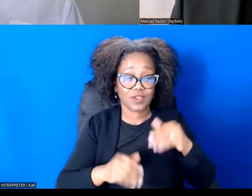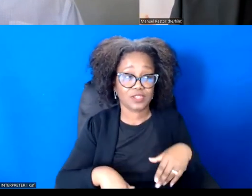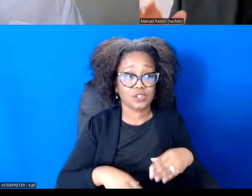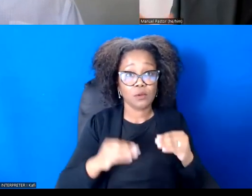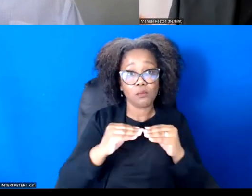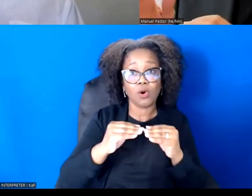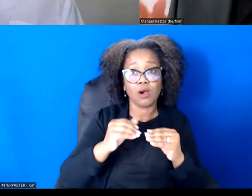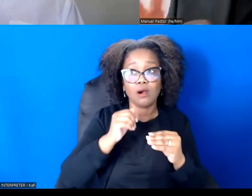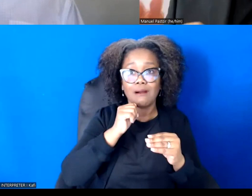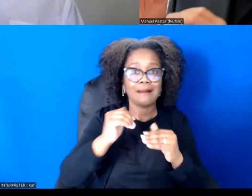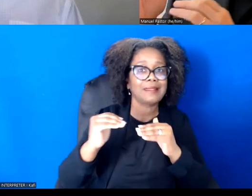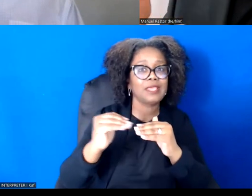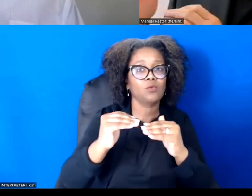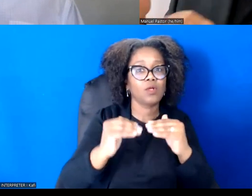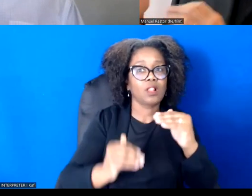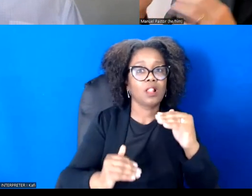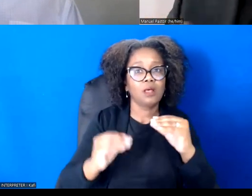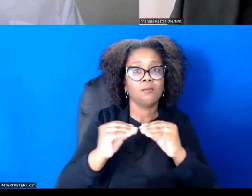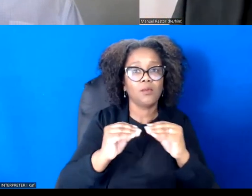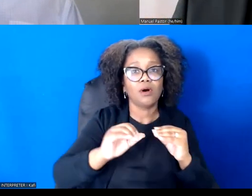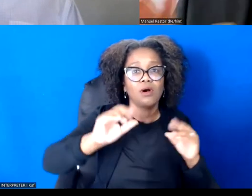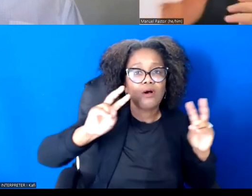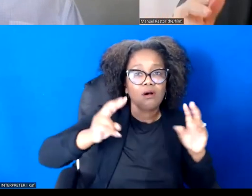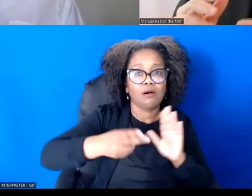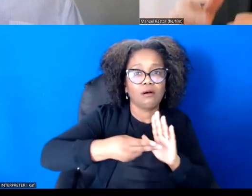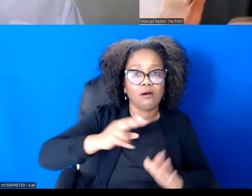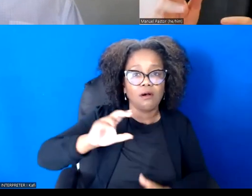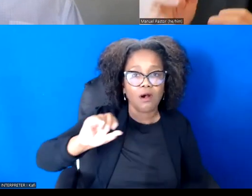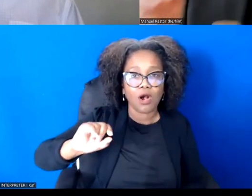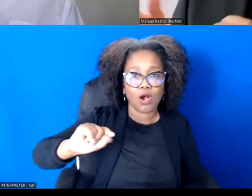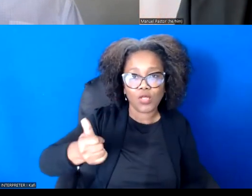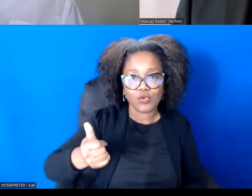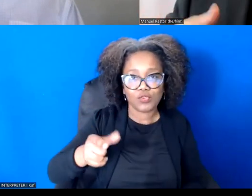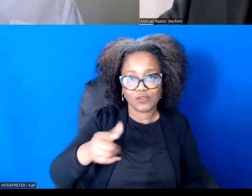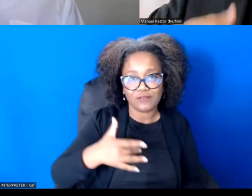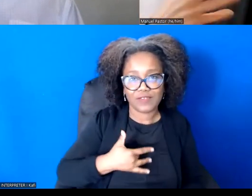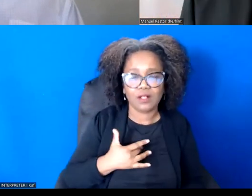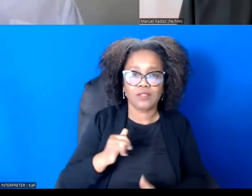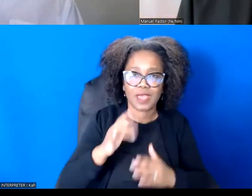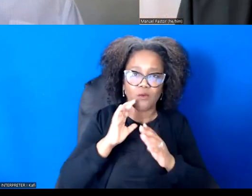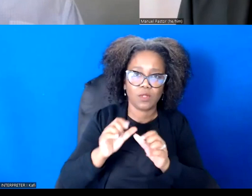less you're able to sustain job growth over time. So that's a direct economic message, and we know it.